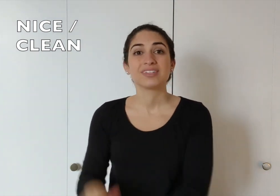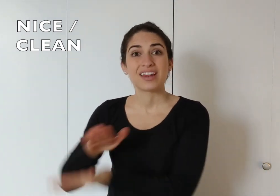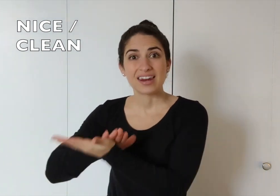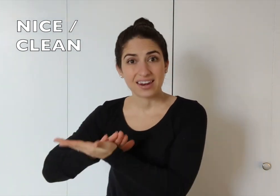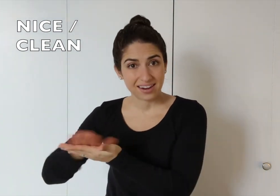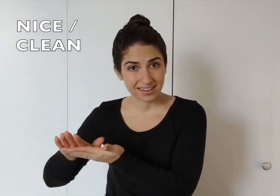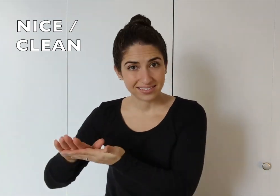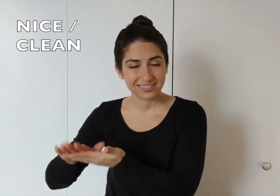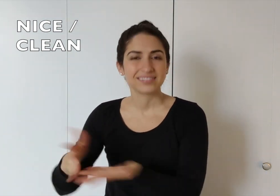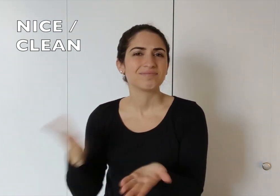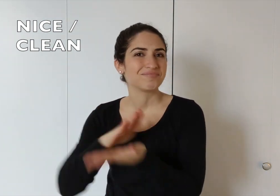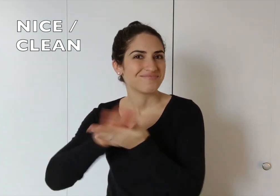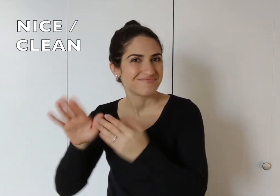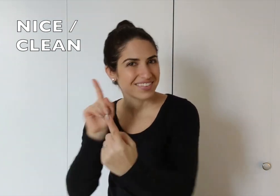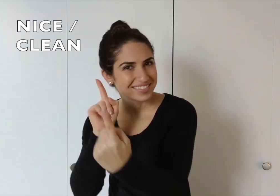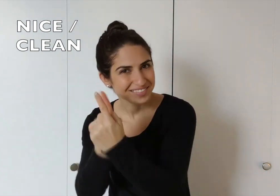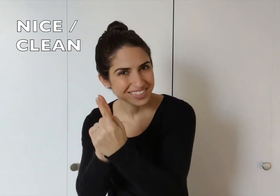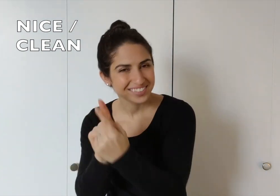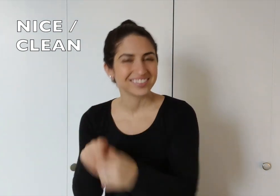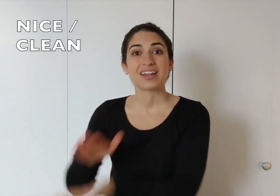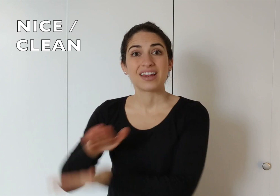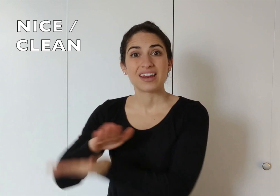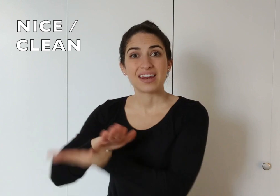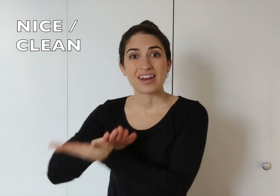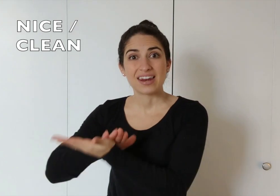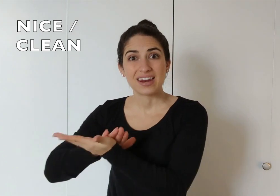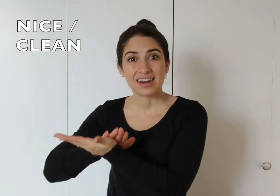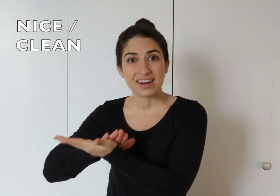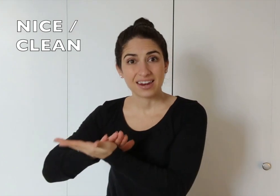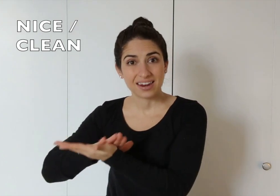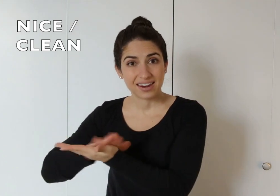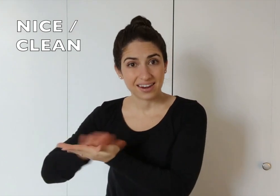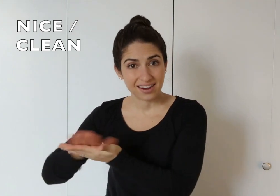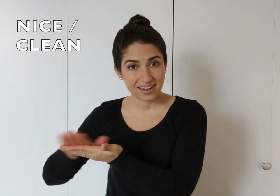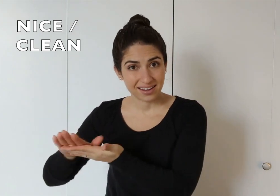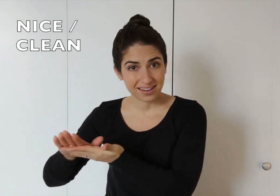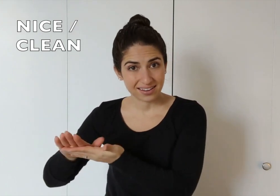NICE, "Nice to meet you" NICE